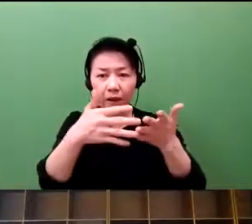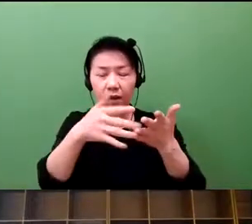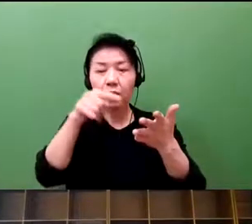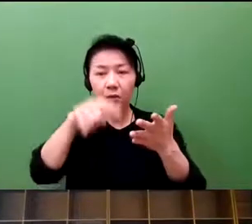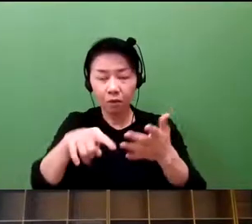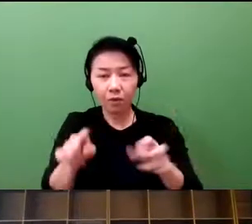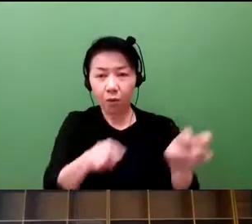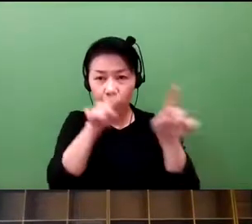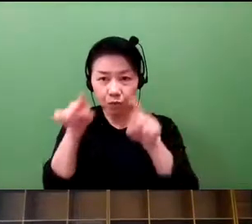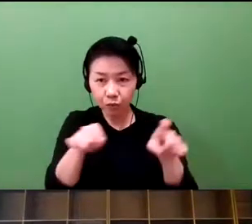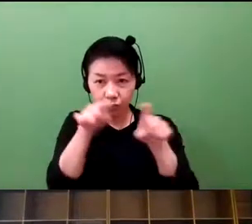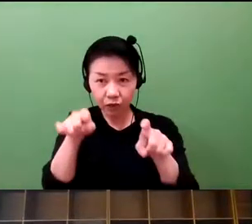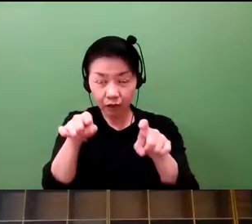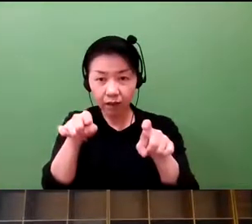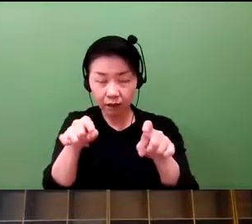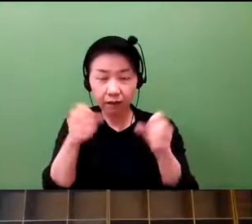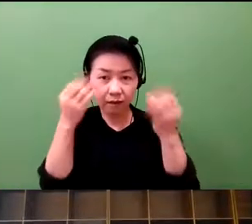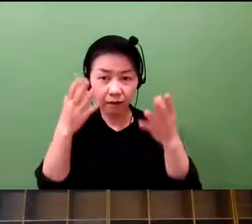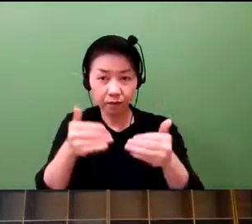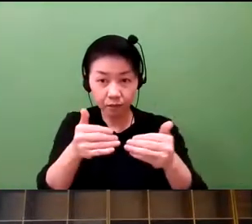of computation and statistics.